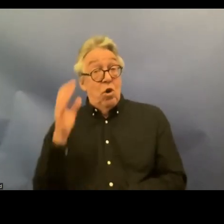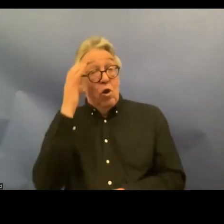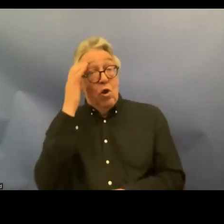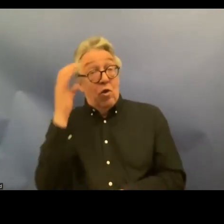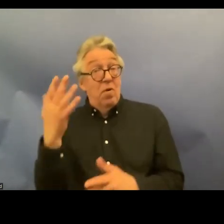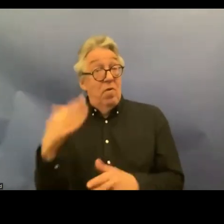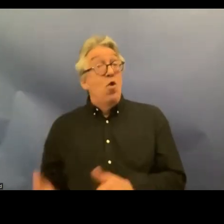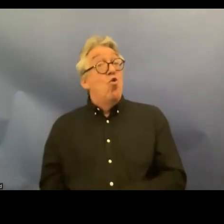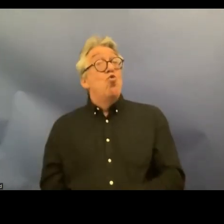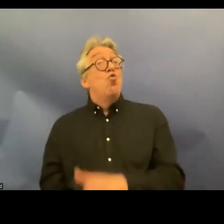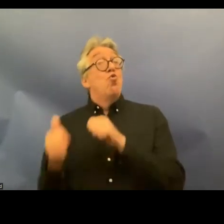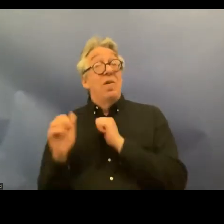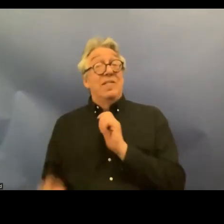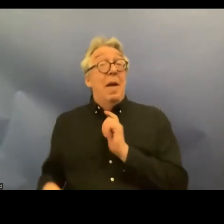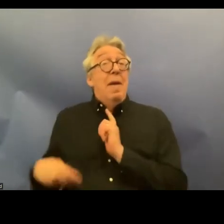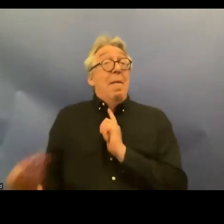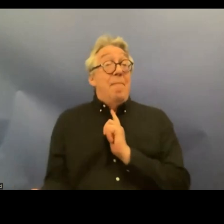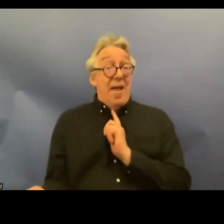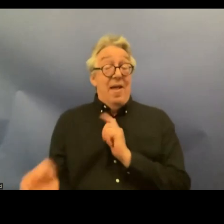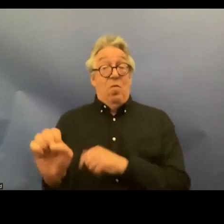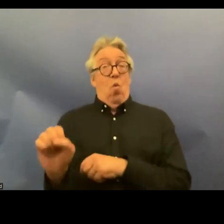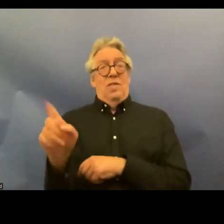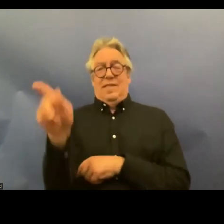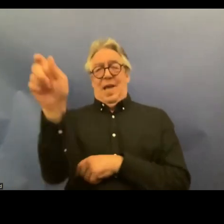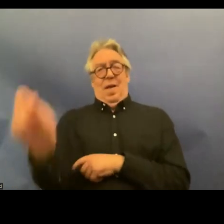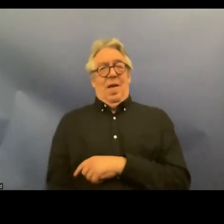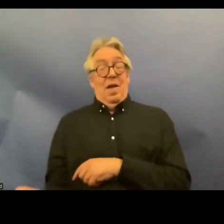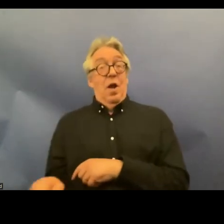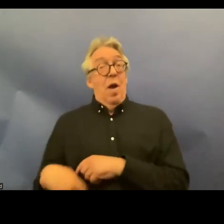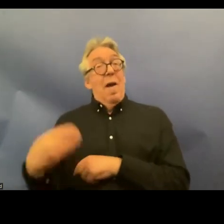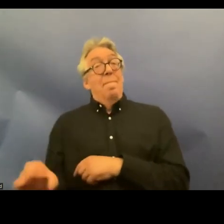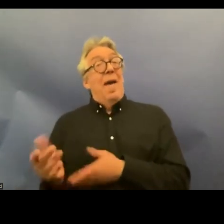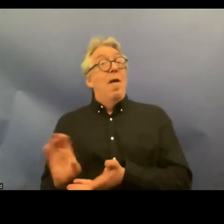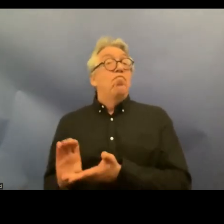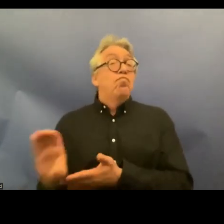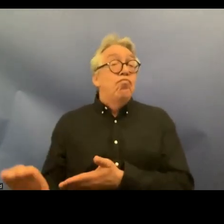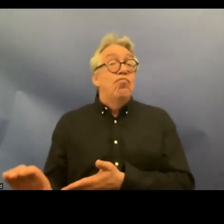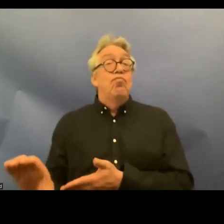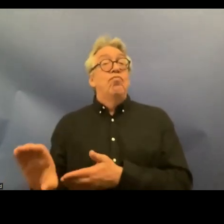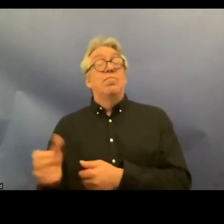to pay compensation to SK it seems that uh Finland does not